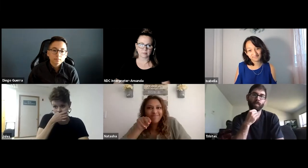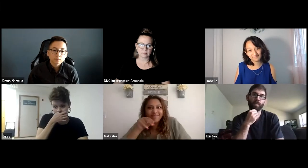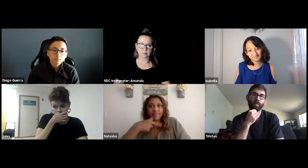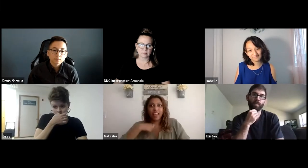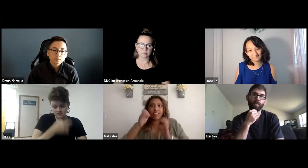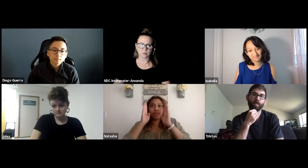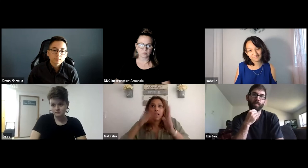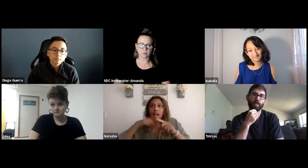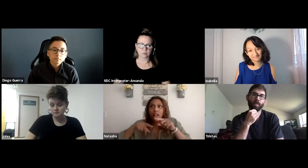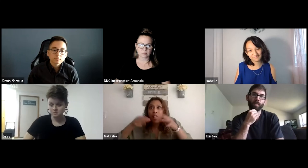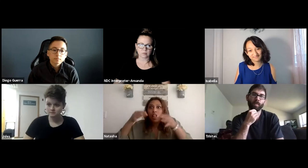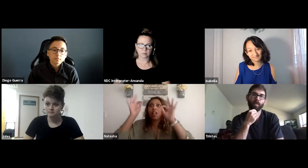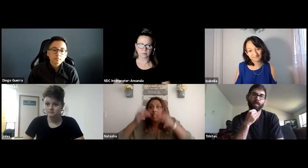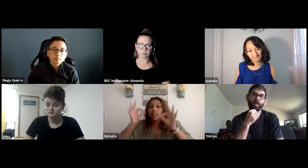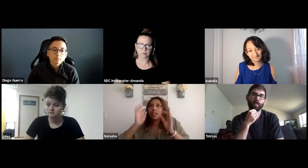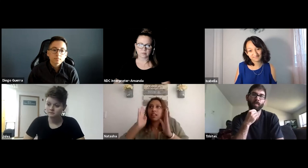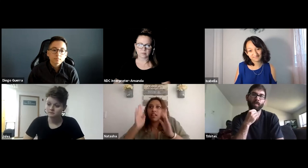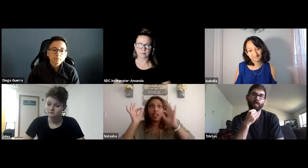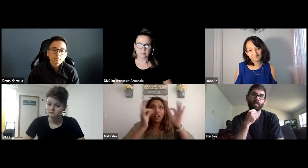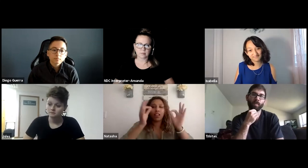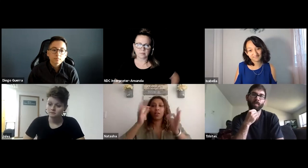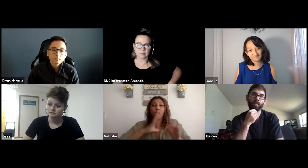is that in physical class I have an interpreter and a note taker,